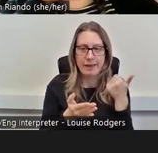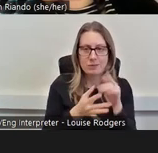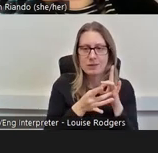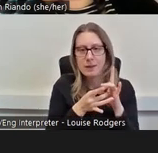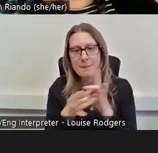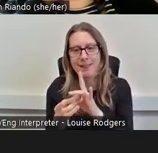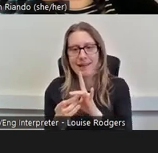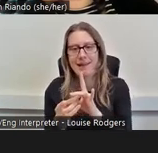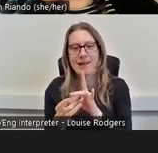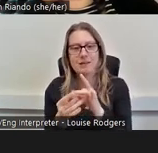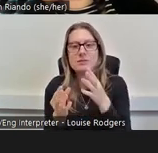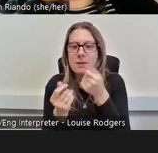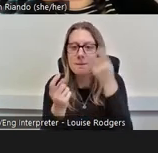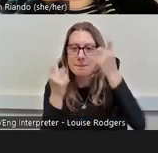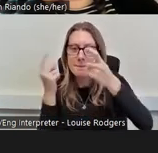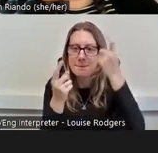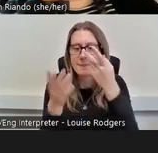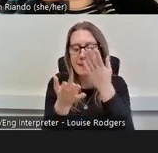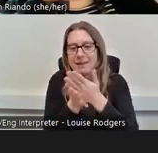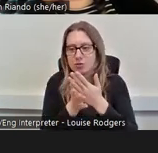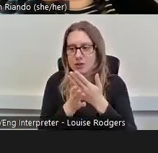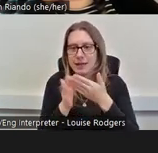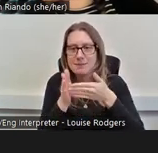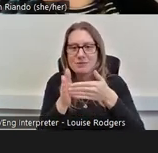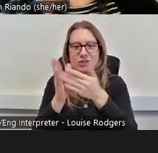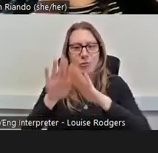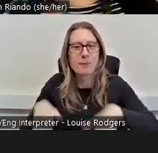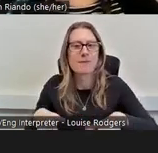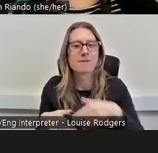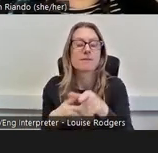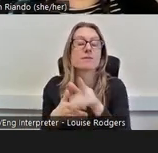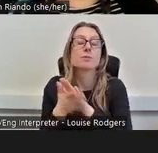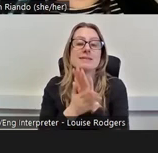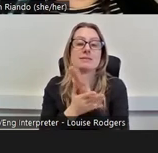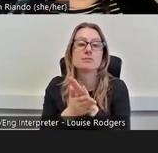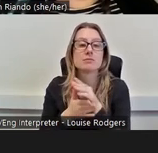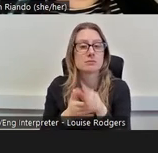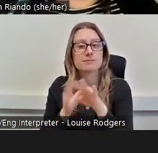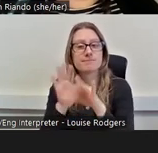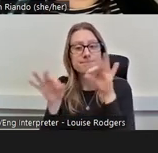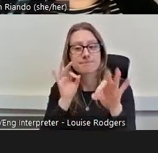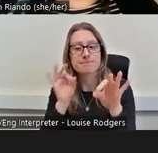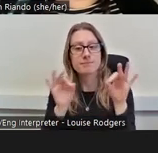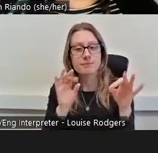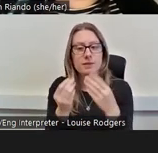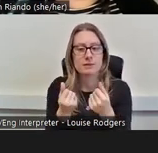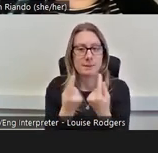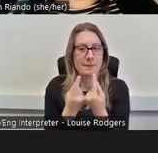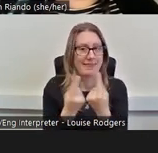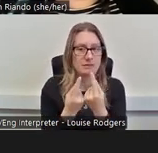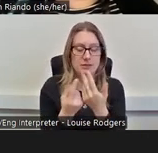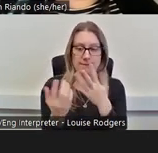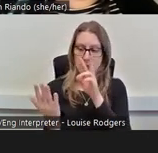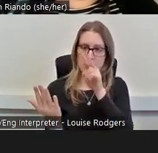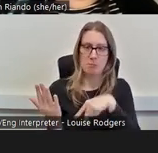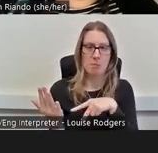some of these ideas to remove barriers. So, picking out some things here as we go down…